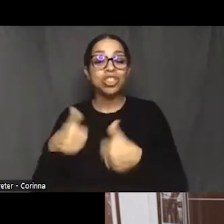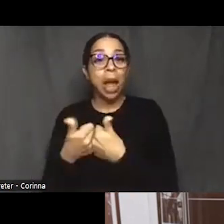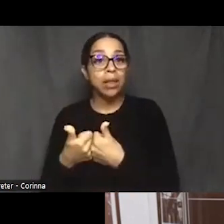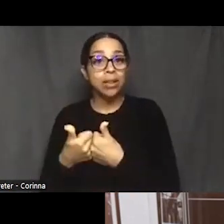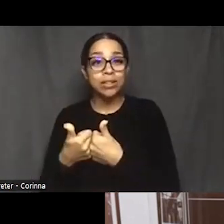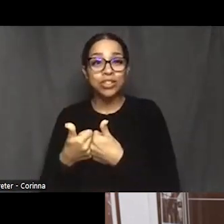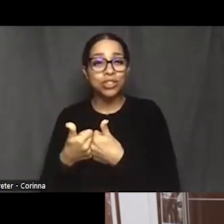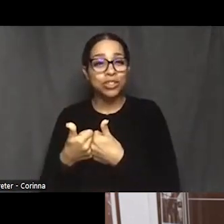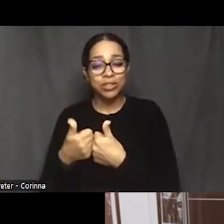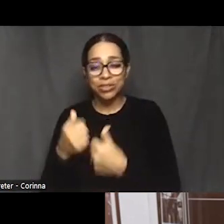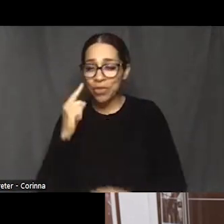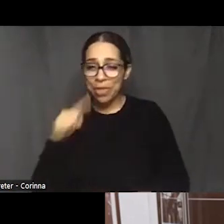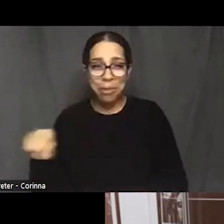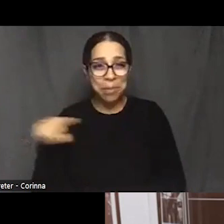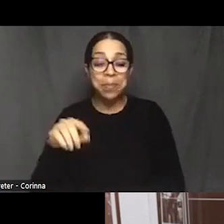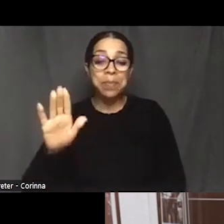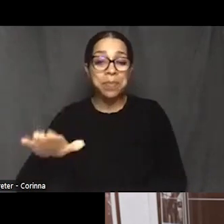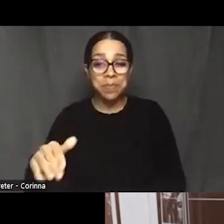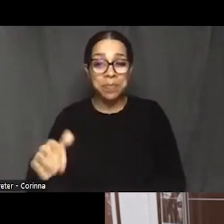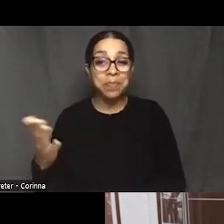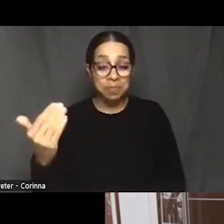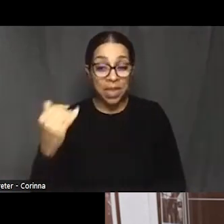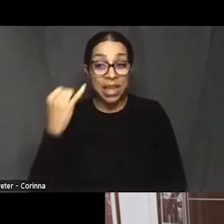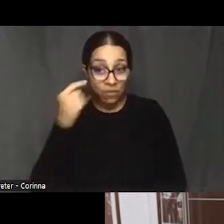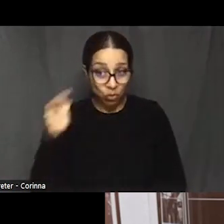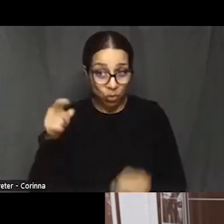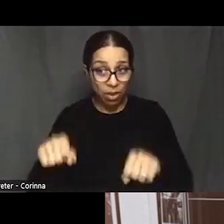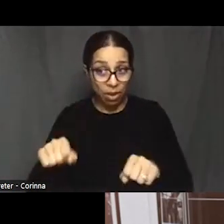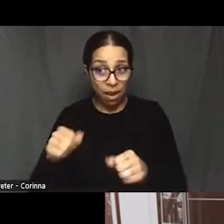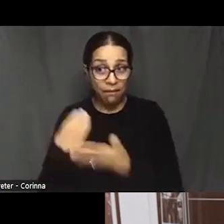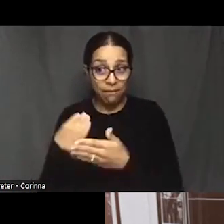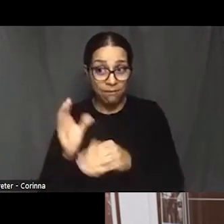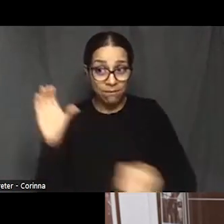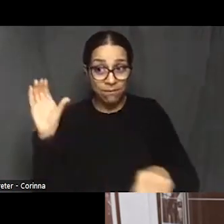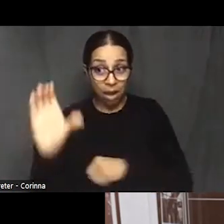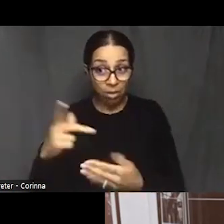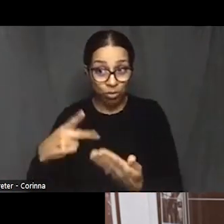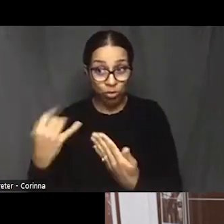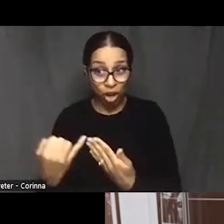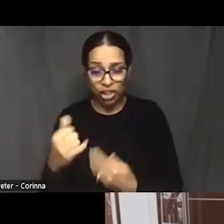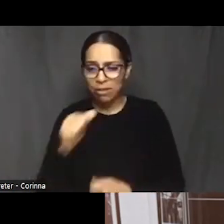you can fund these projects outside of the African American Fund.